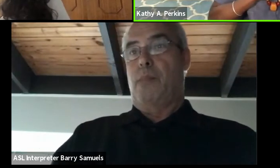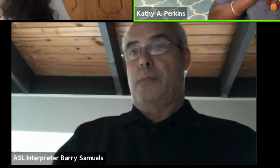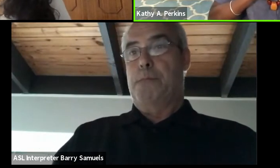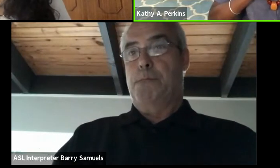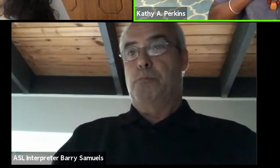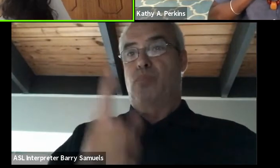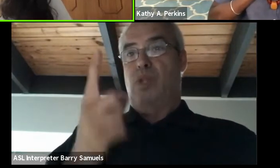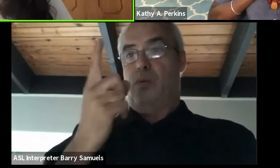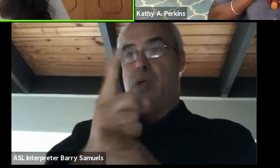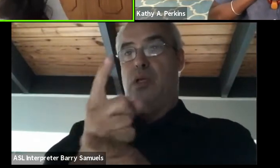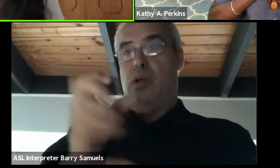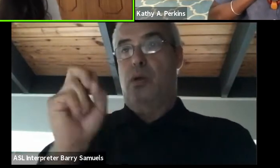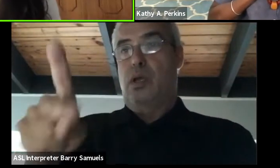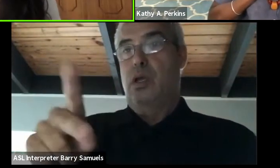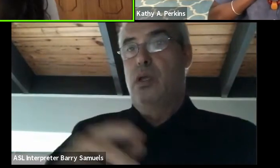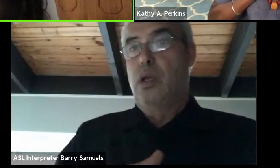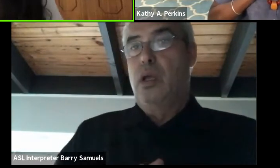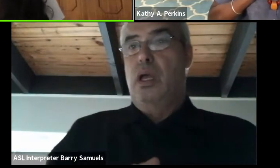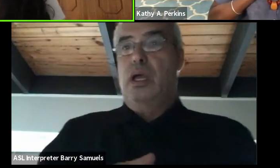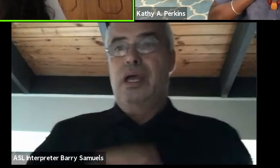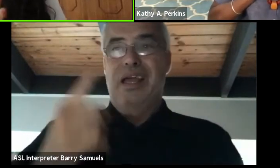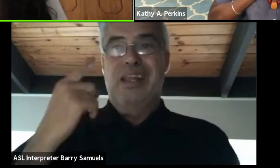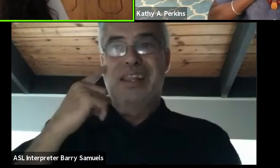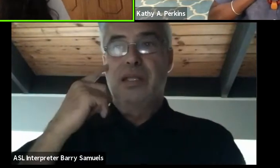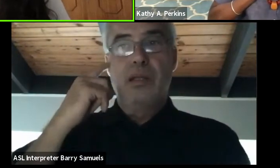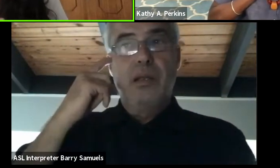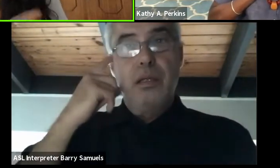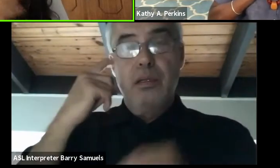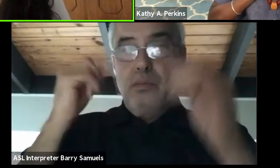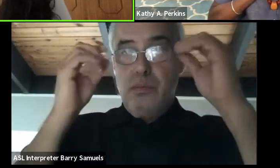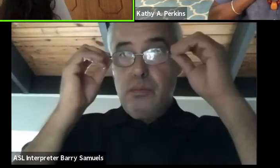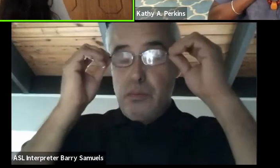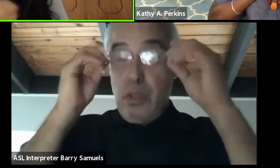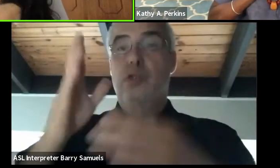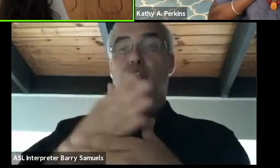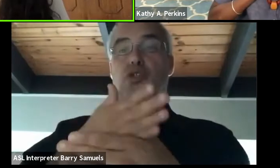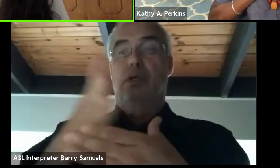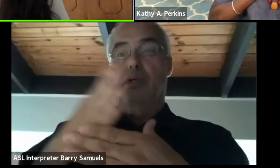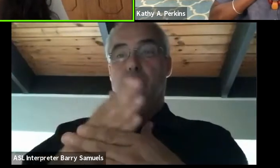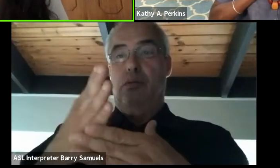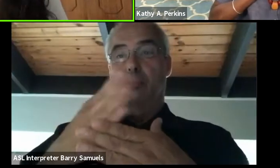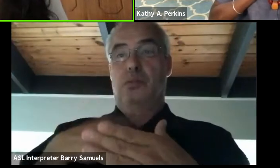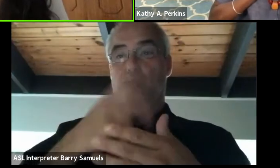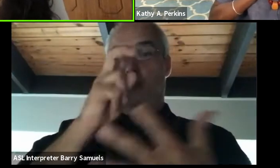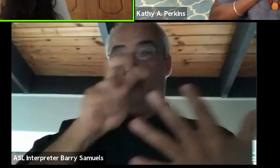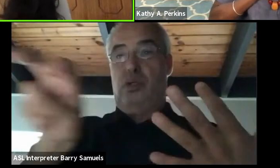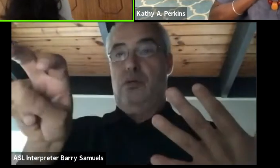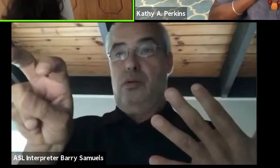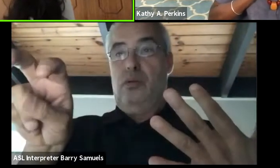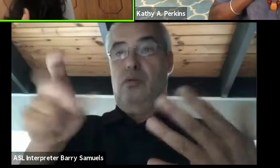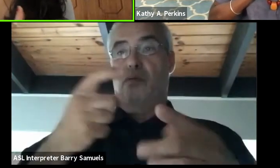Right. Well, I think just in sharing the sort of transition or the move from the South African women